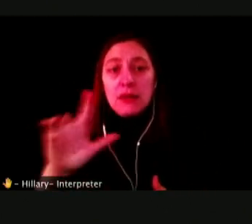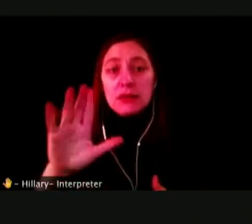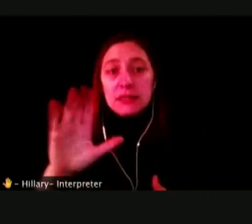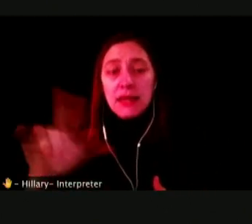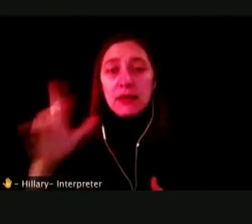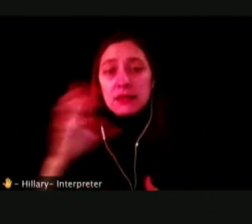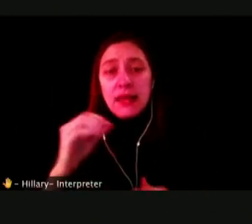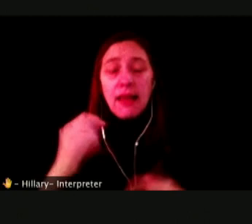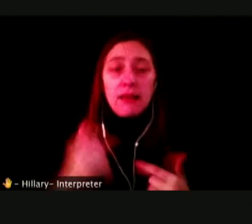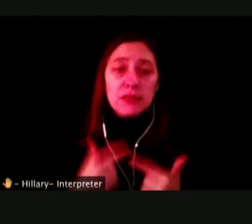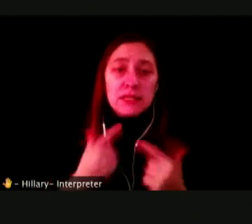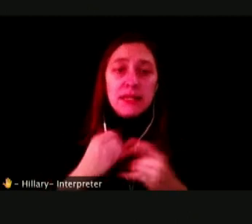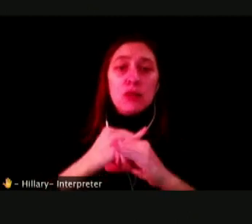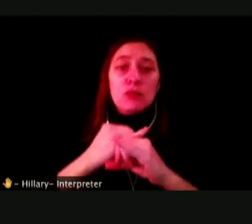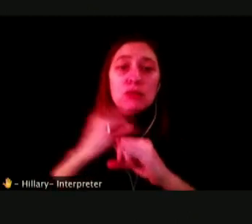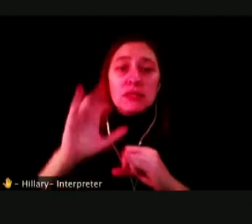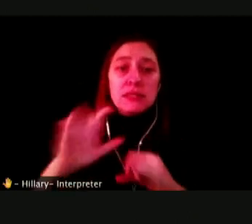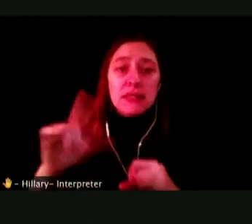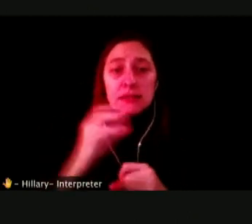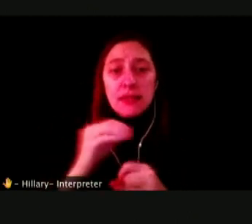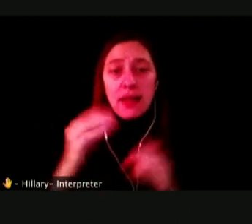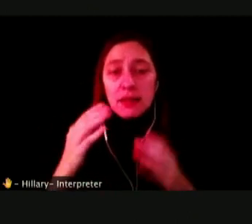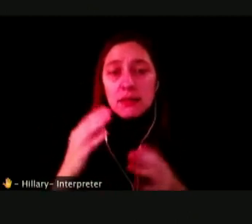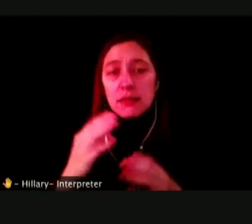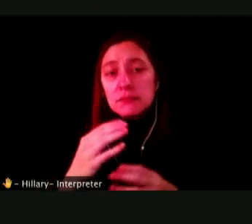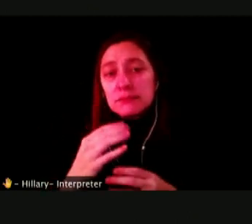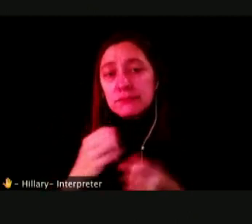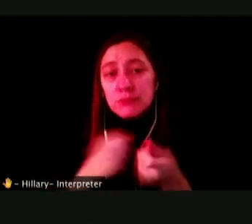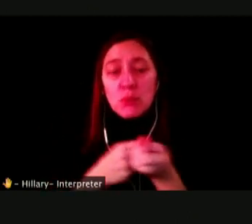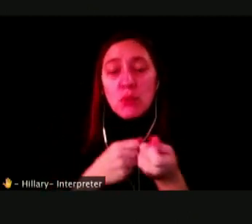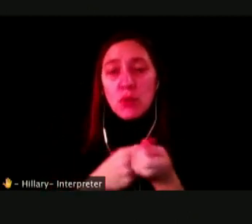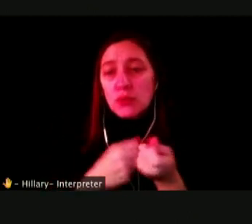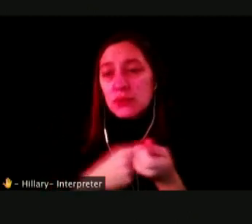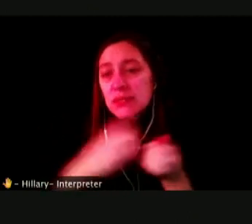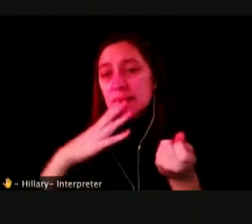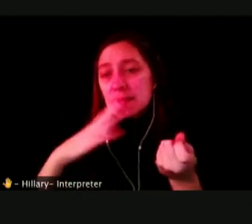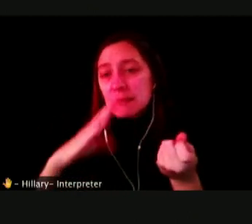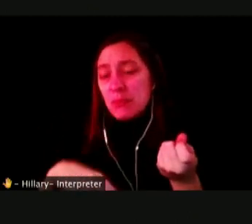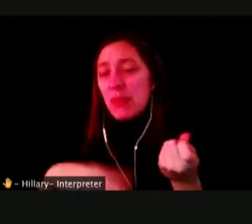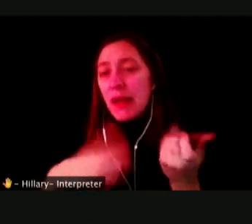THIS IS ANOTHER EFFECT WE SHOULD BE TALKING TO OUR YOUNG PEOPLE AS WELL.